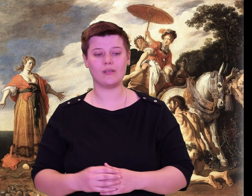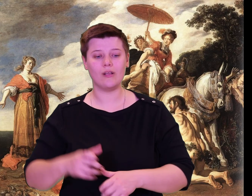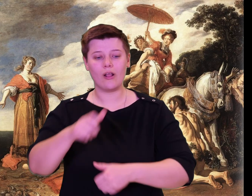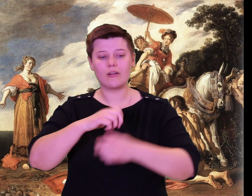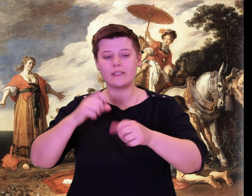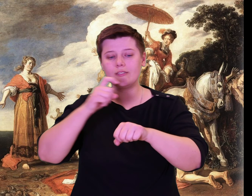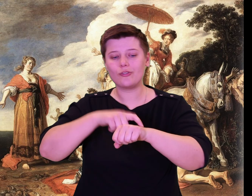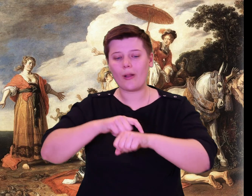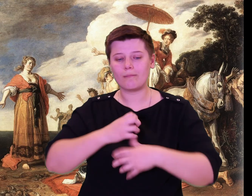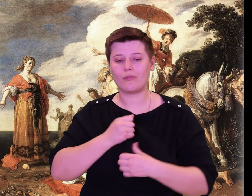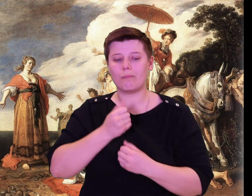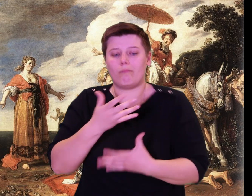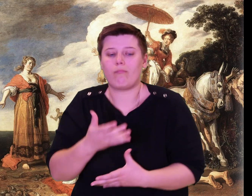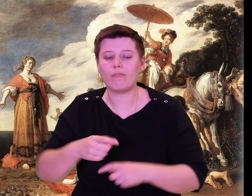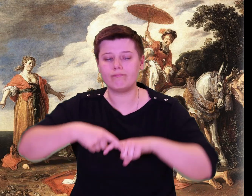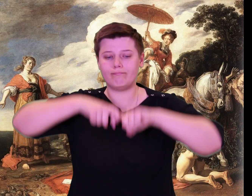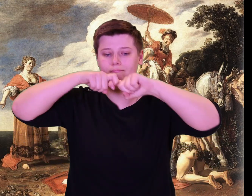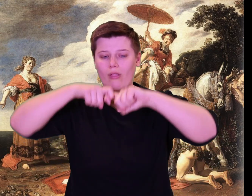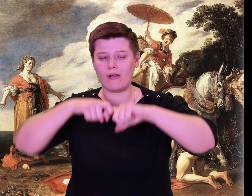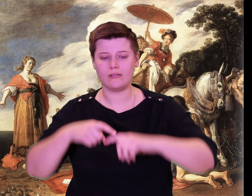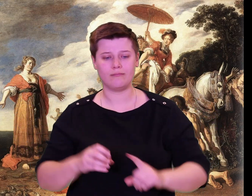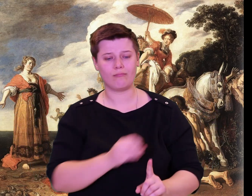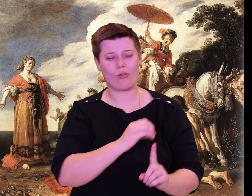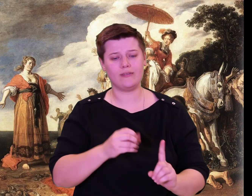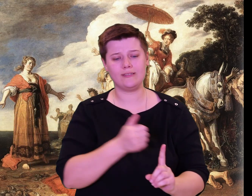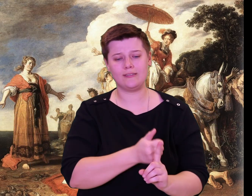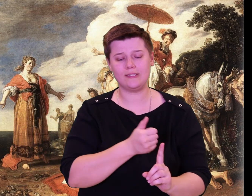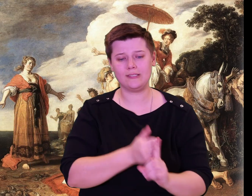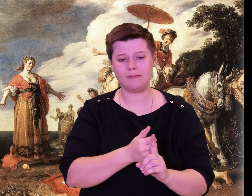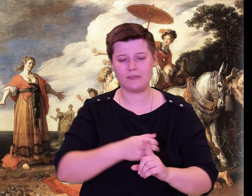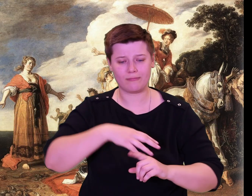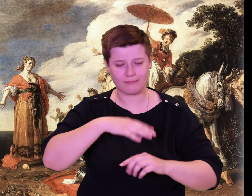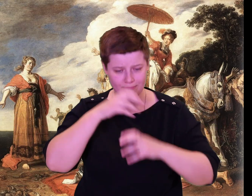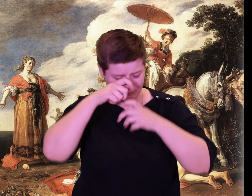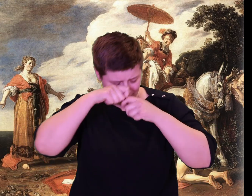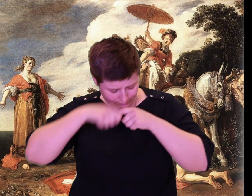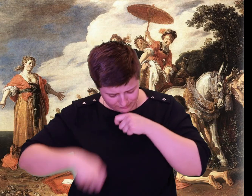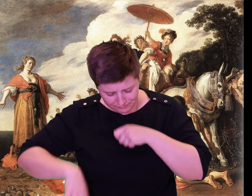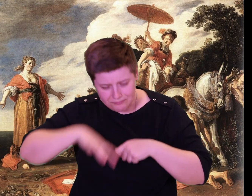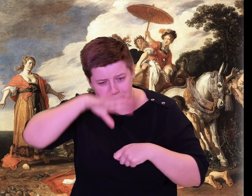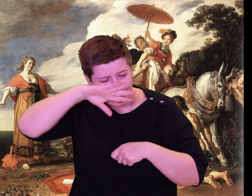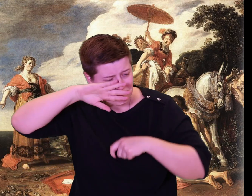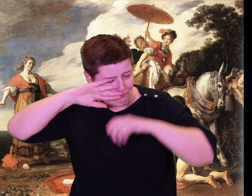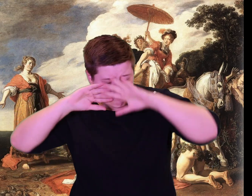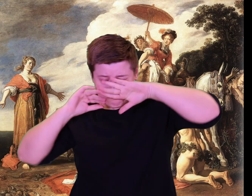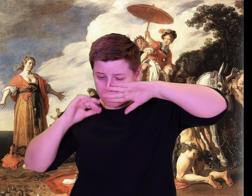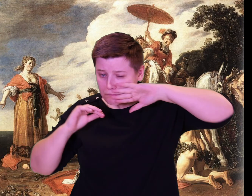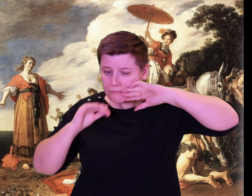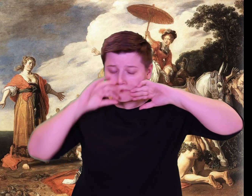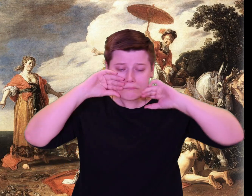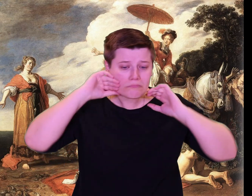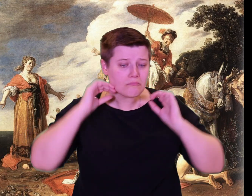Each time the singer paused, Odysseus wiped tears, drew down the cloak and poured